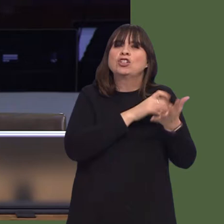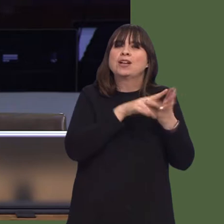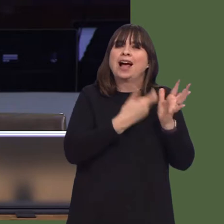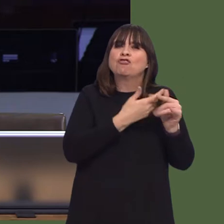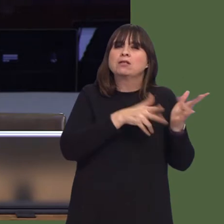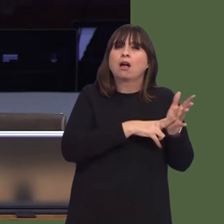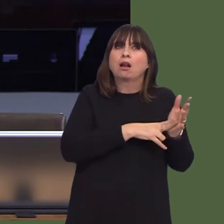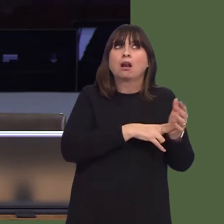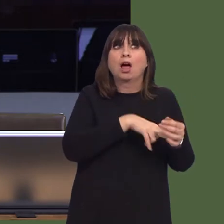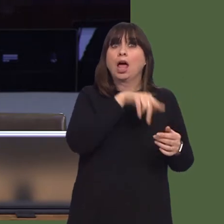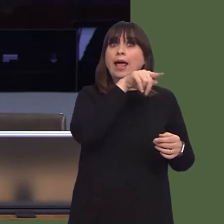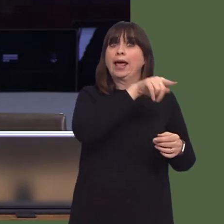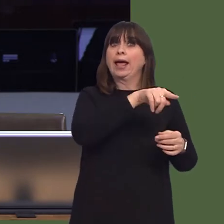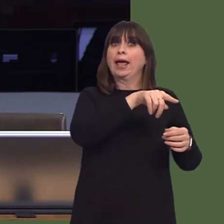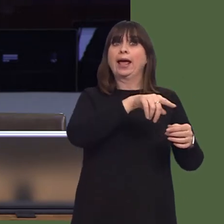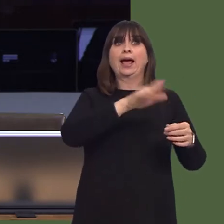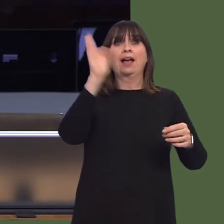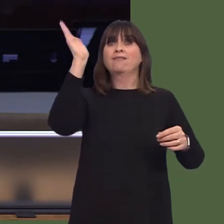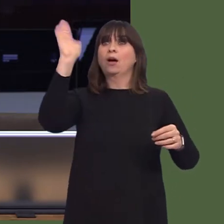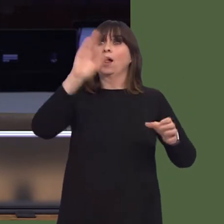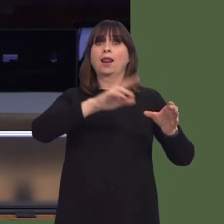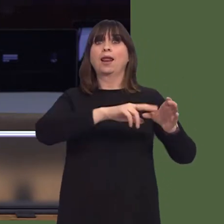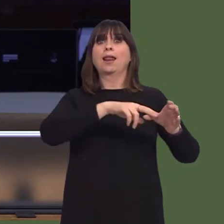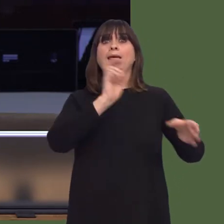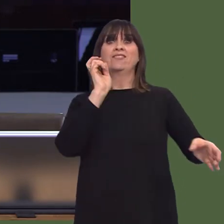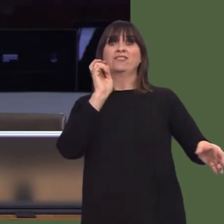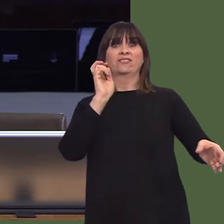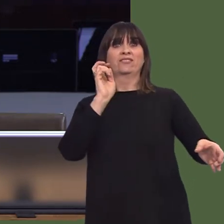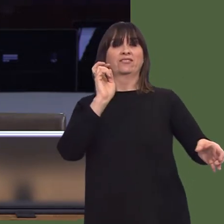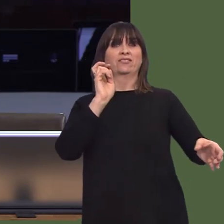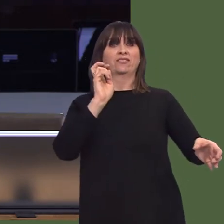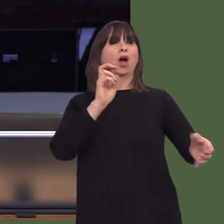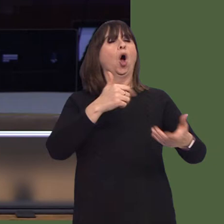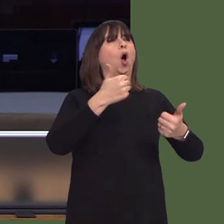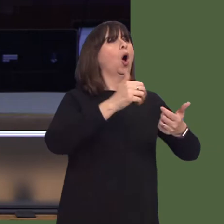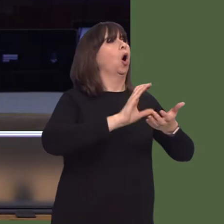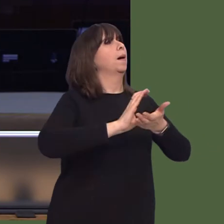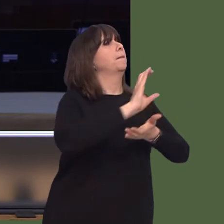and other partners, and therefore we can then make sure that those transitioning into